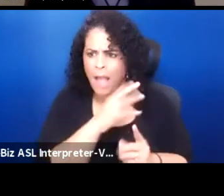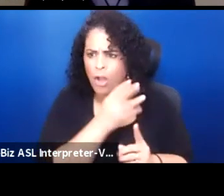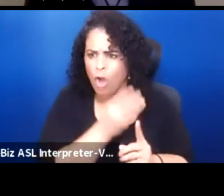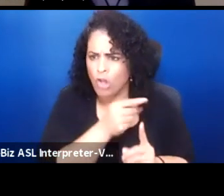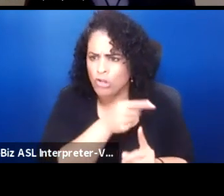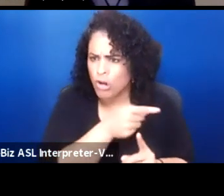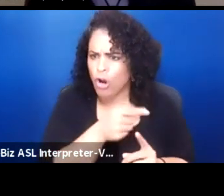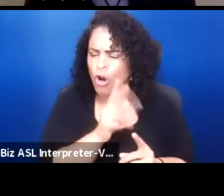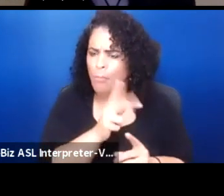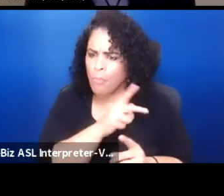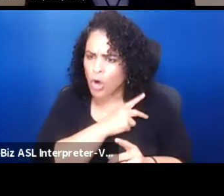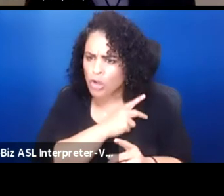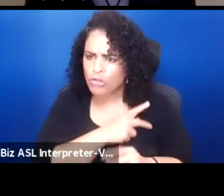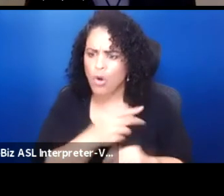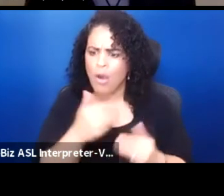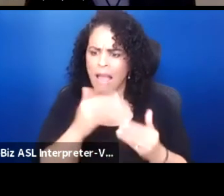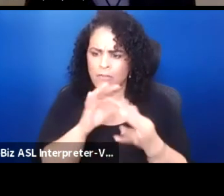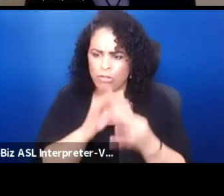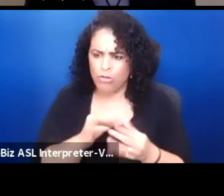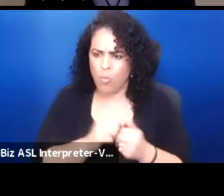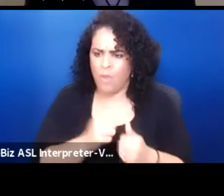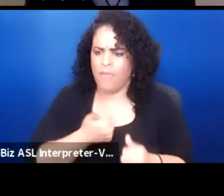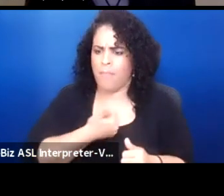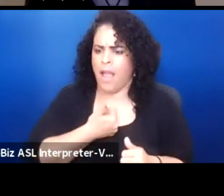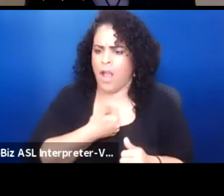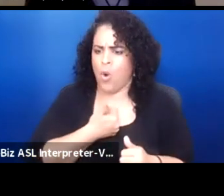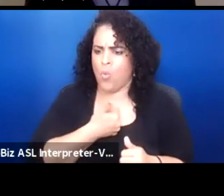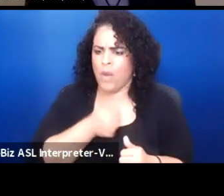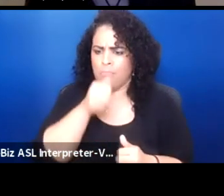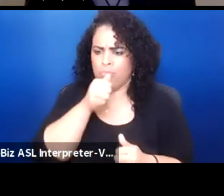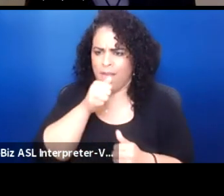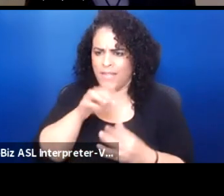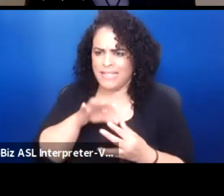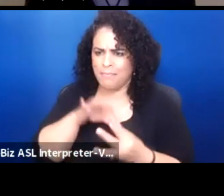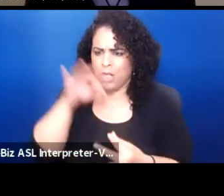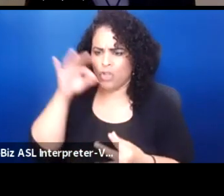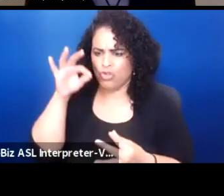and has to do with my own private, spiritual relationships